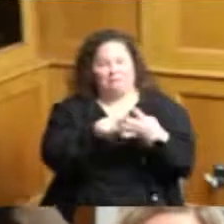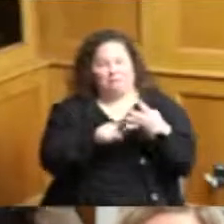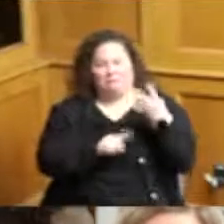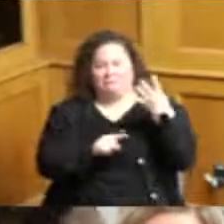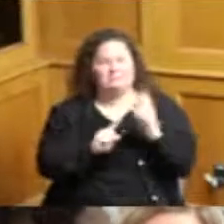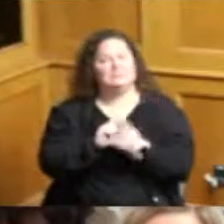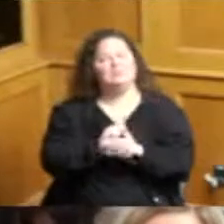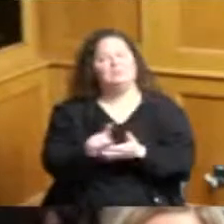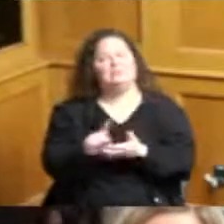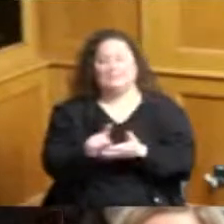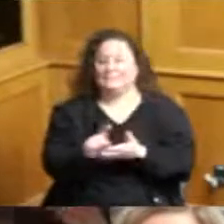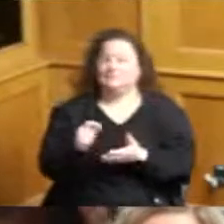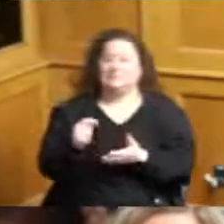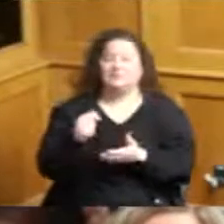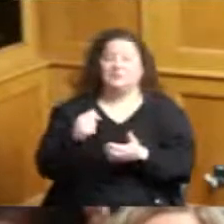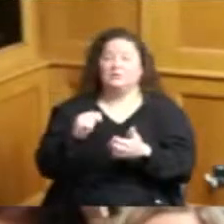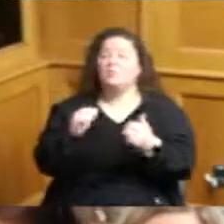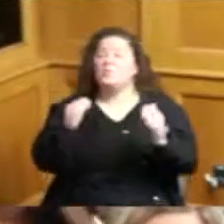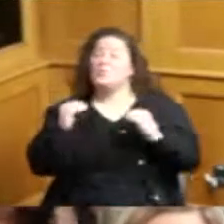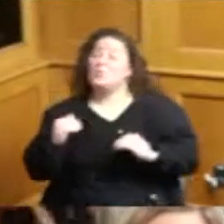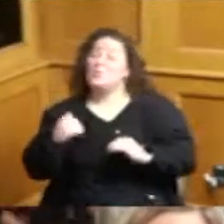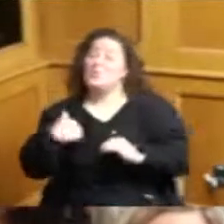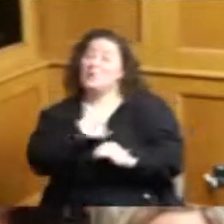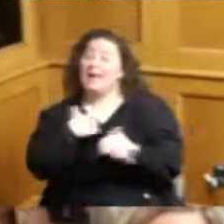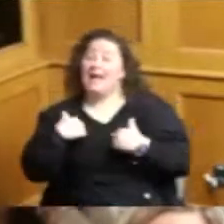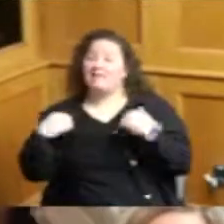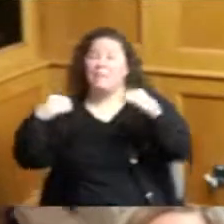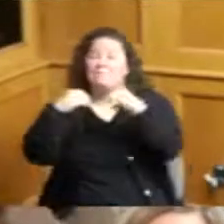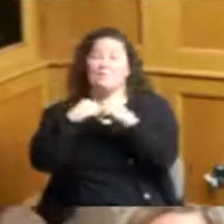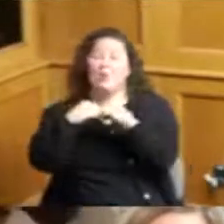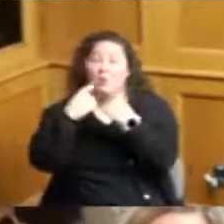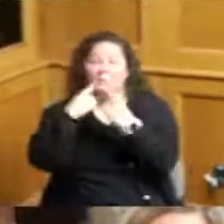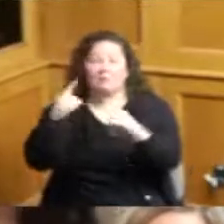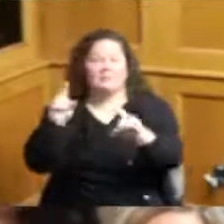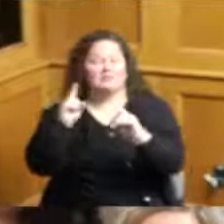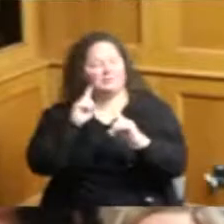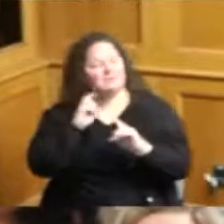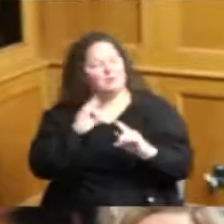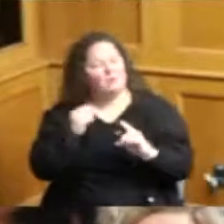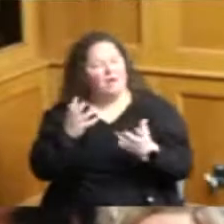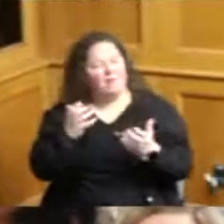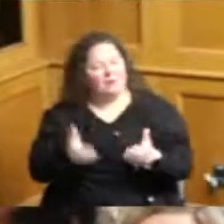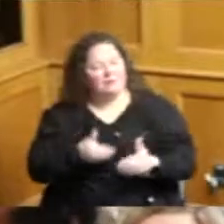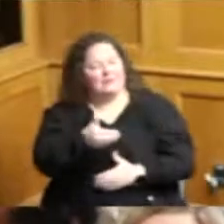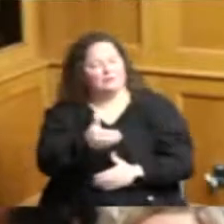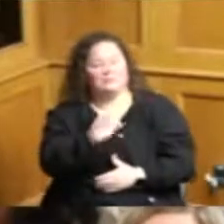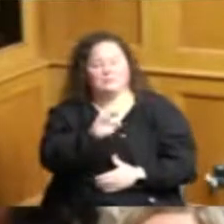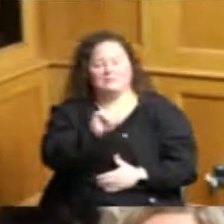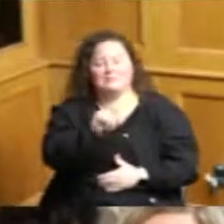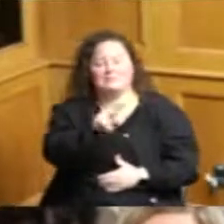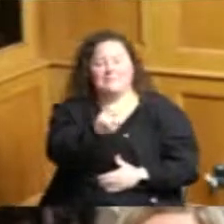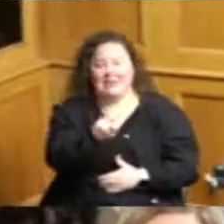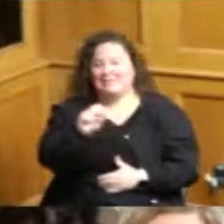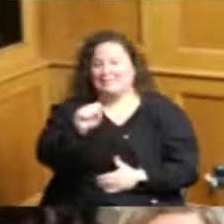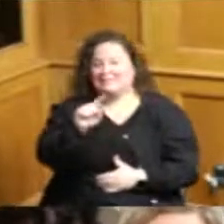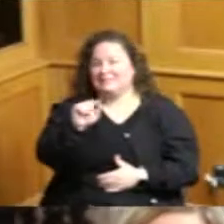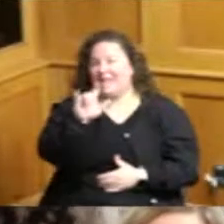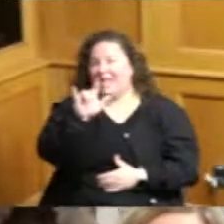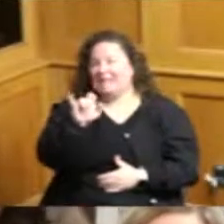another proclamation here and some business for you to attend I would like to introduce Mike Stehlin he's your Building Official and he doesn't get much opportunity to be in front of